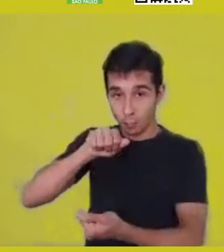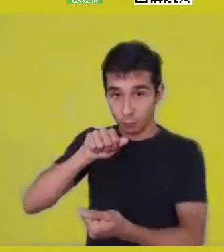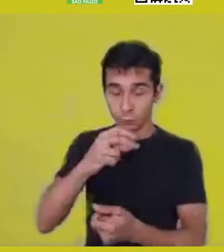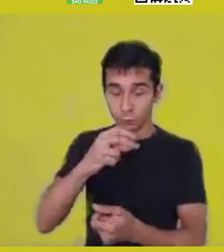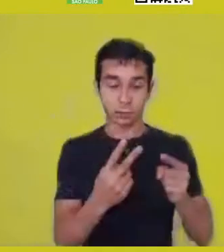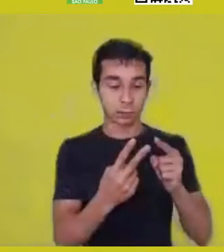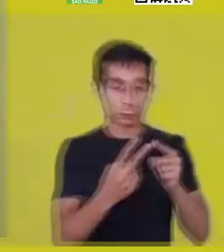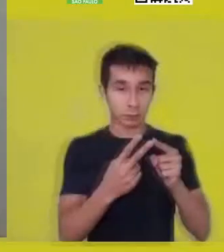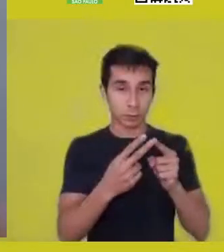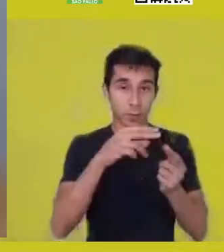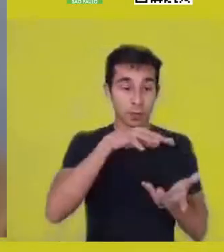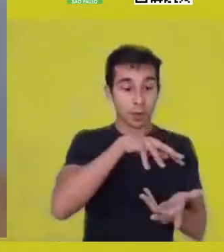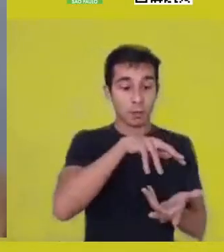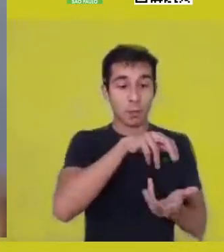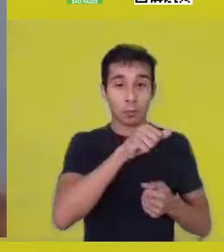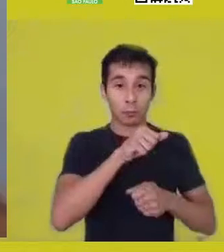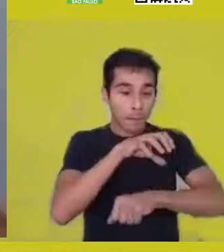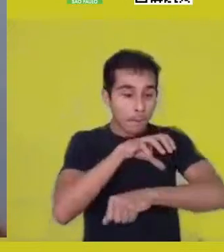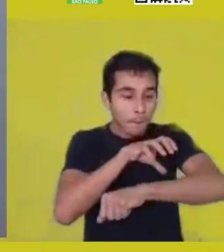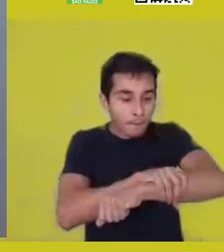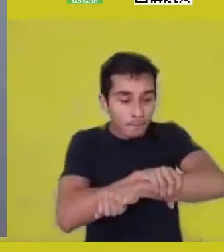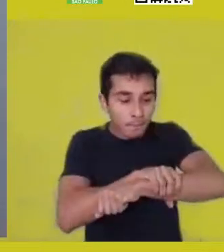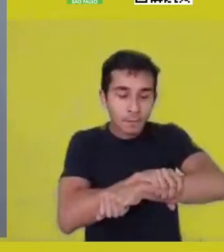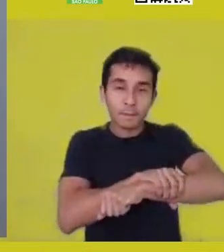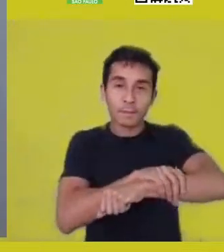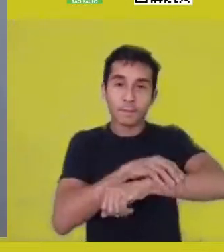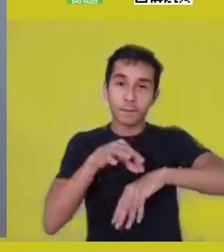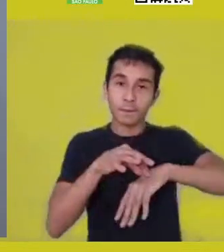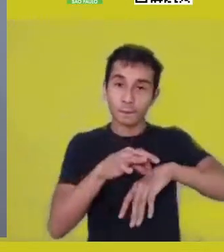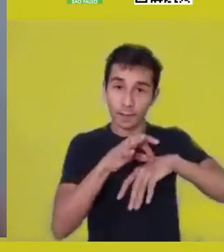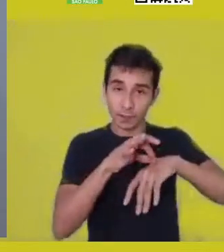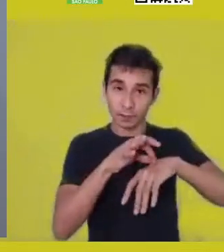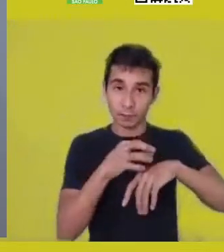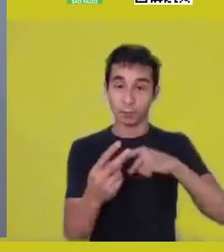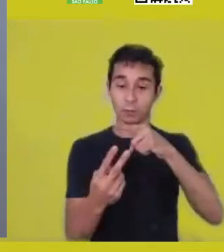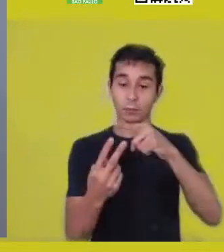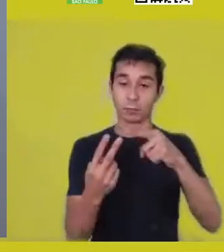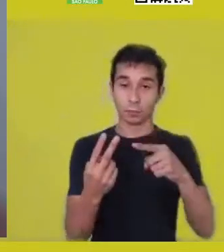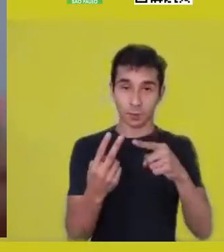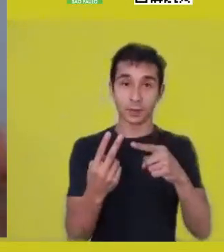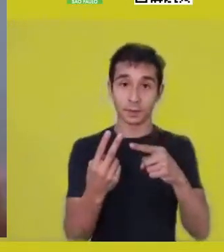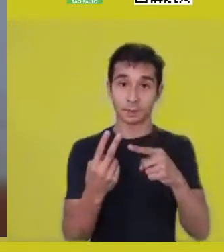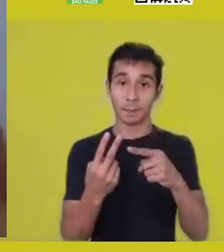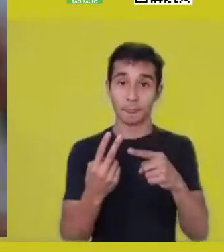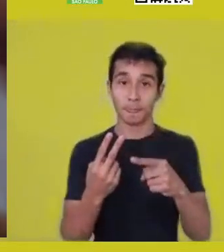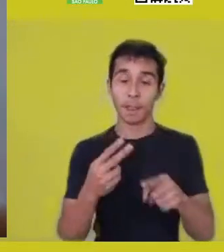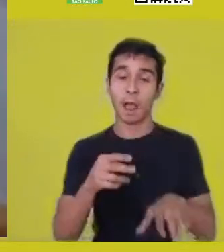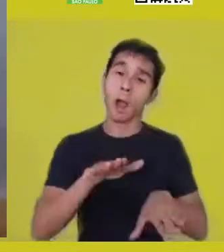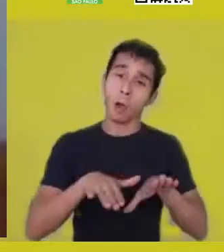which, to many of those lines of thought, is a world that is still